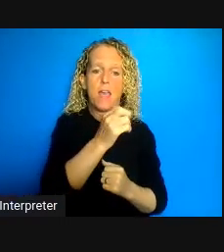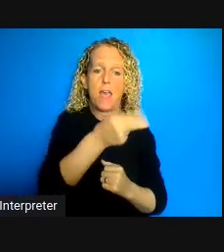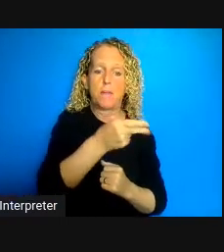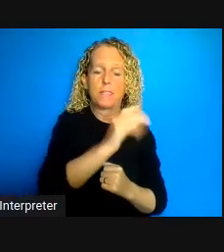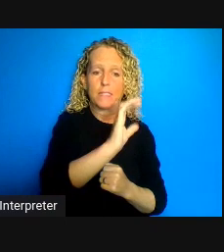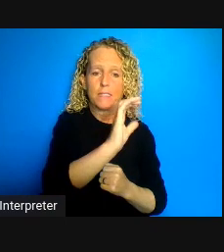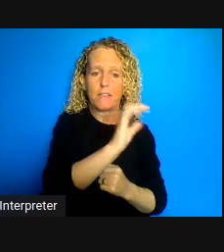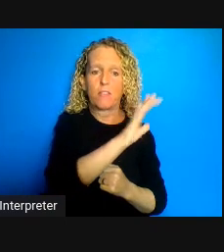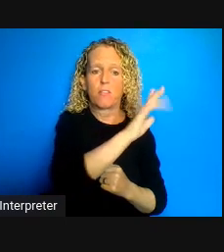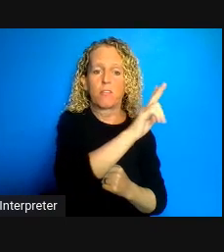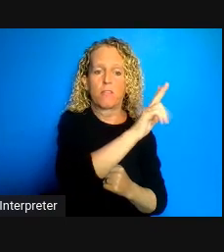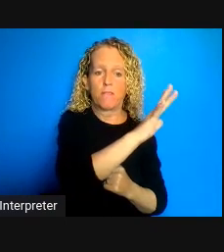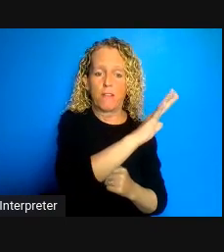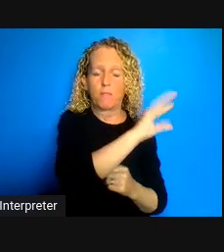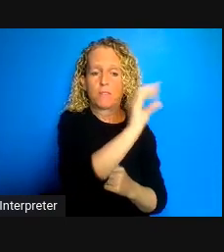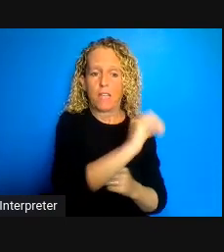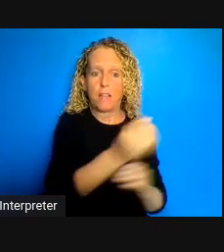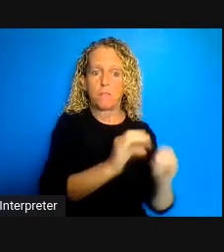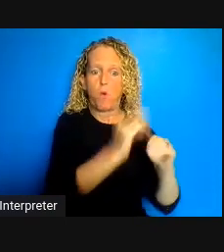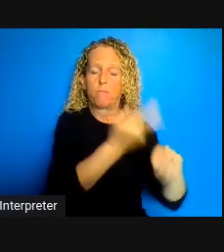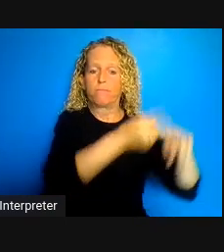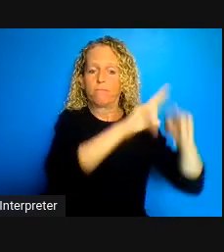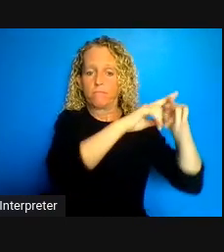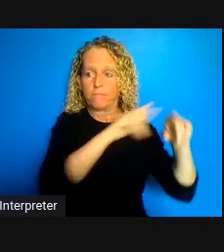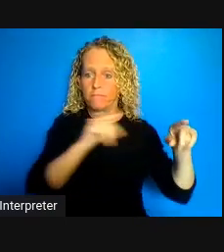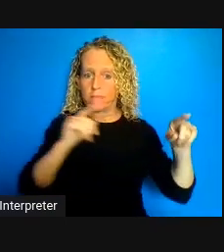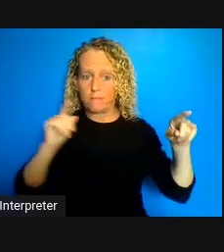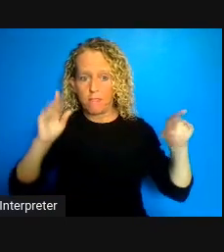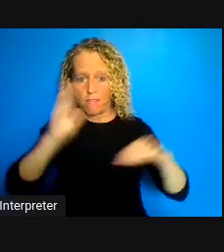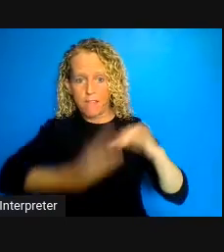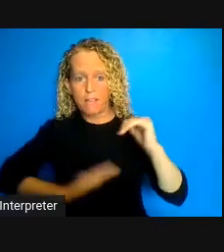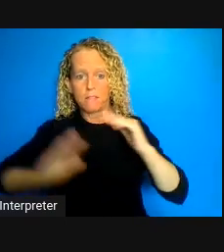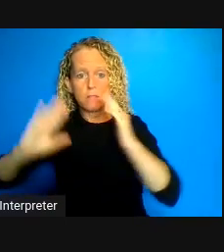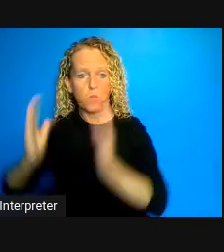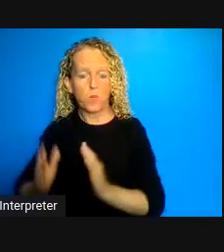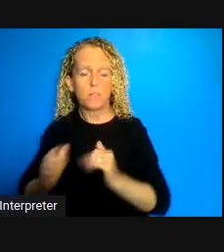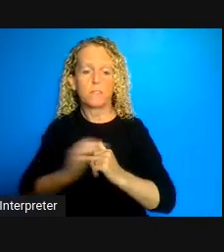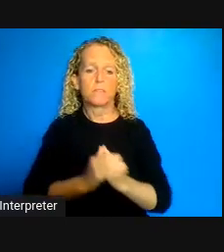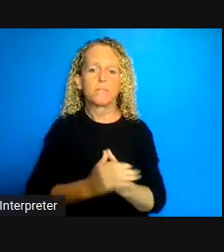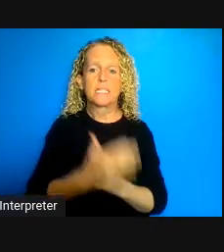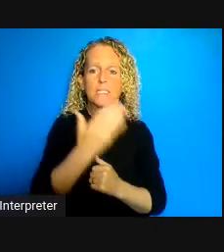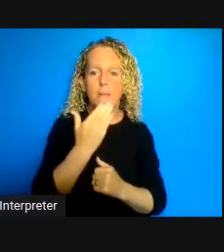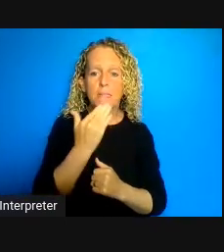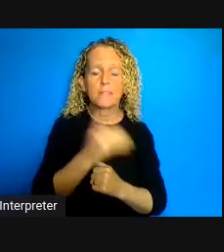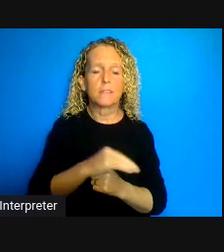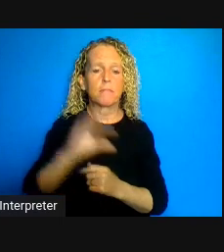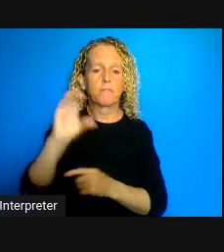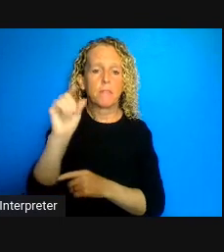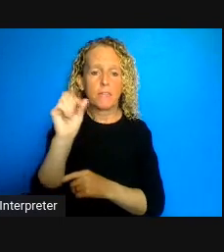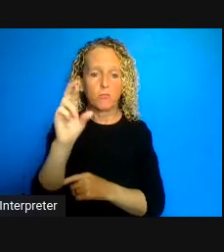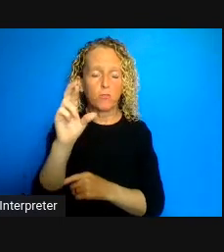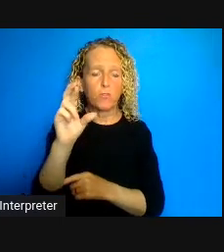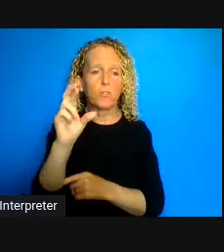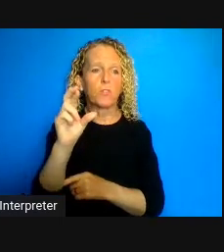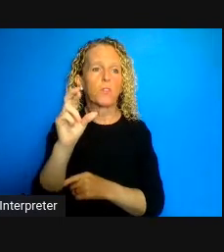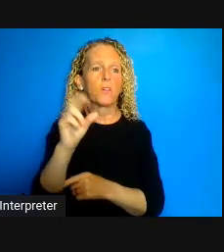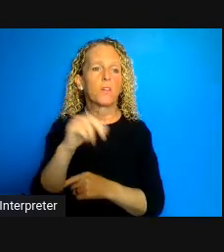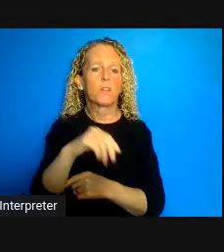non communicable diseases such as diabetes, cancers, cardiovascular illness,